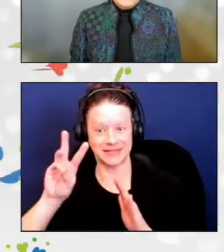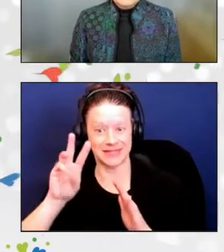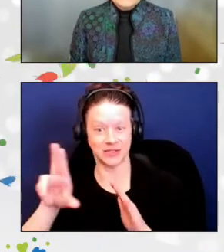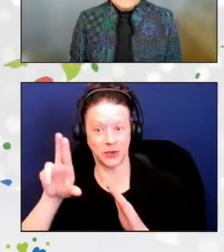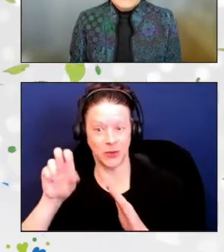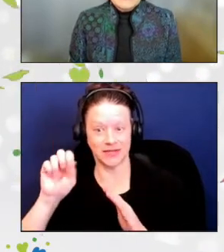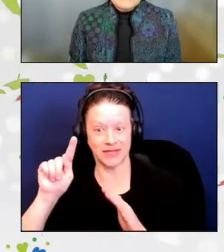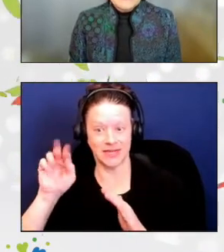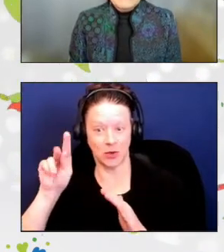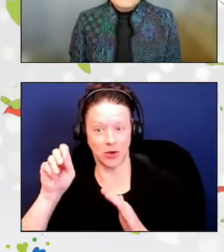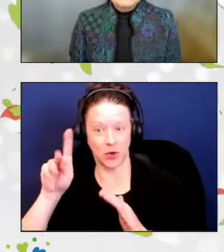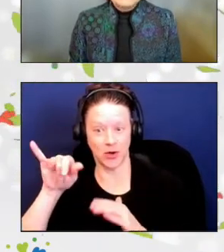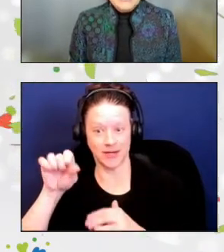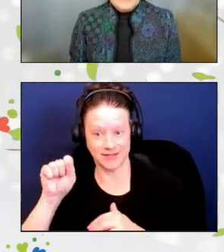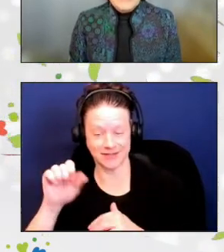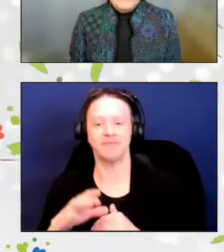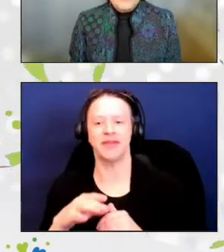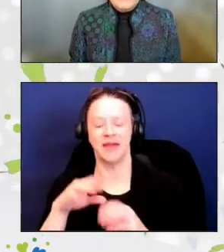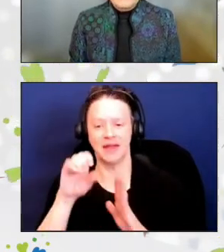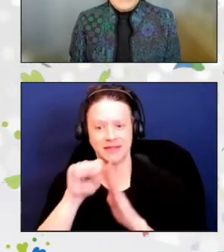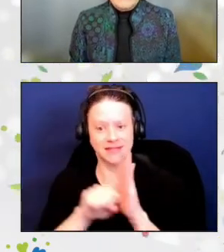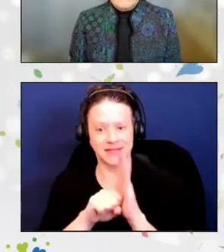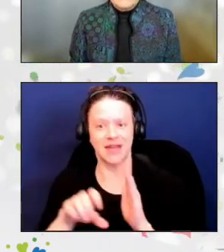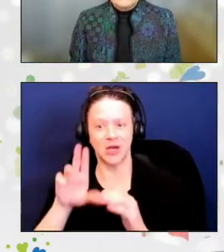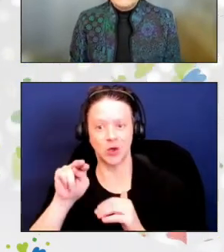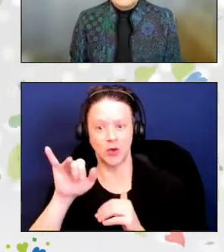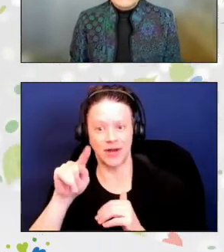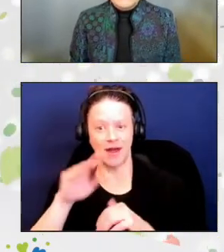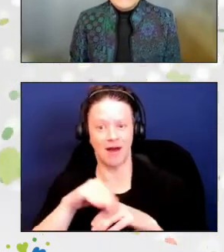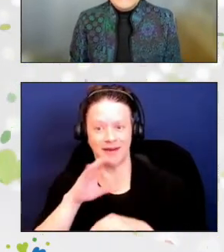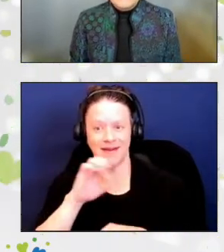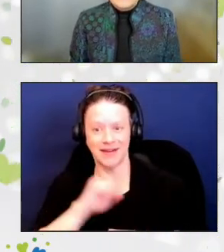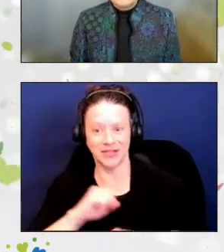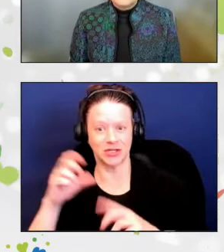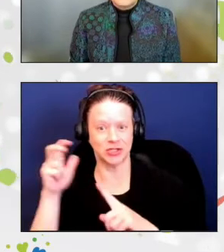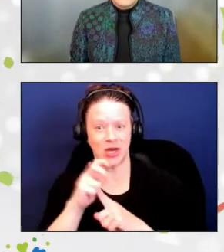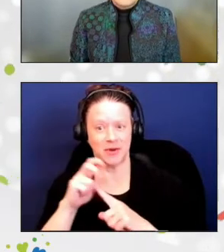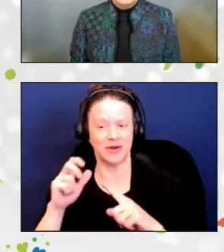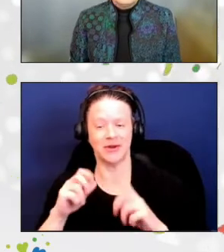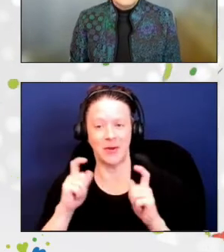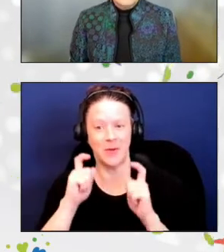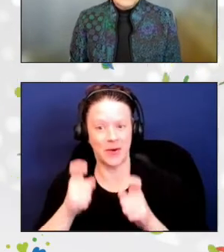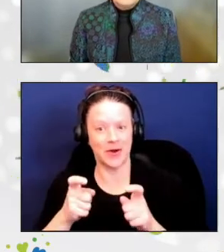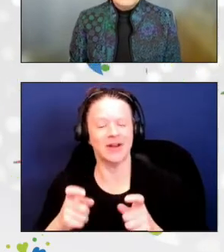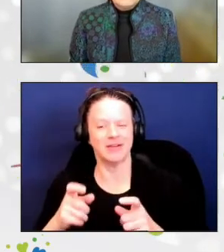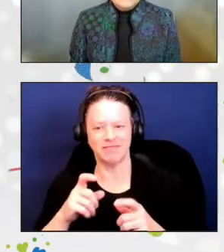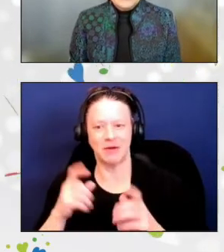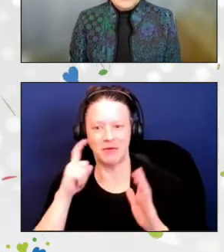Our State Unit on Aging Champion Award recognizes the significant contributions of an individual